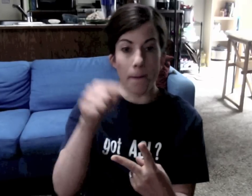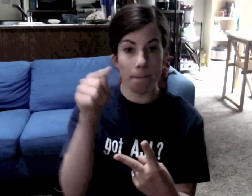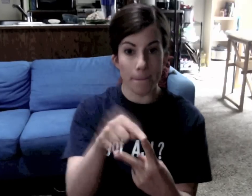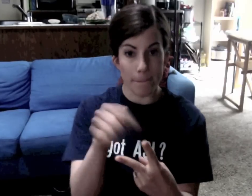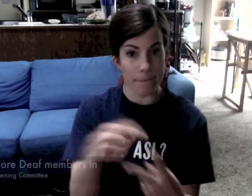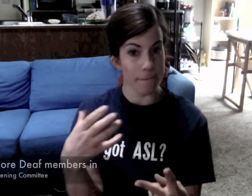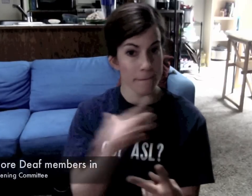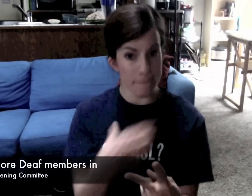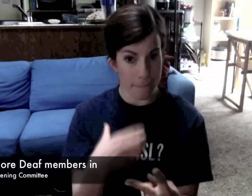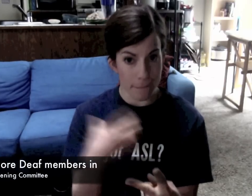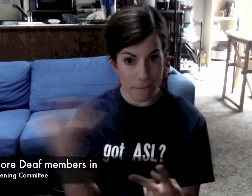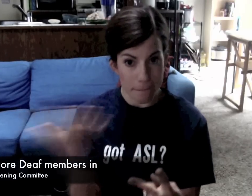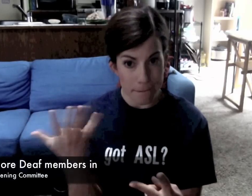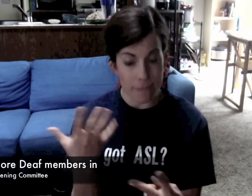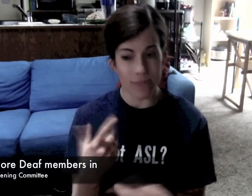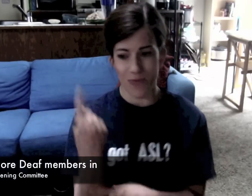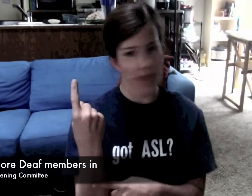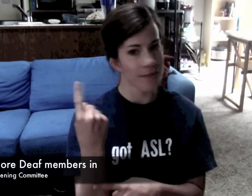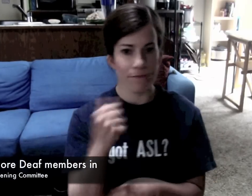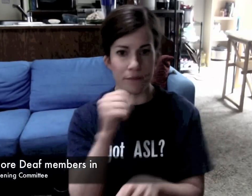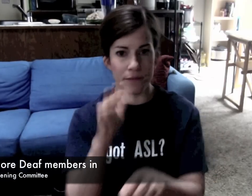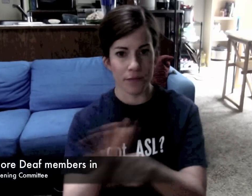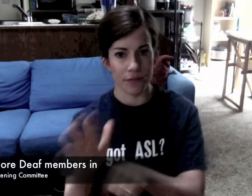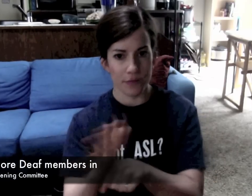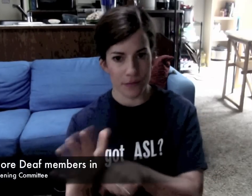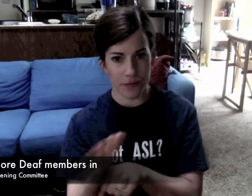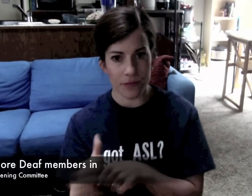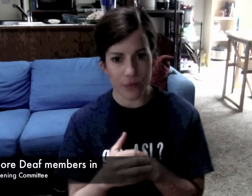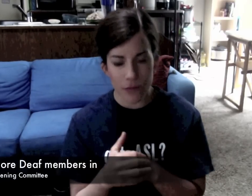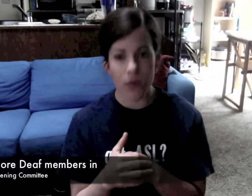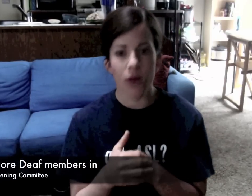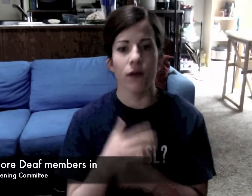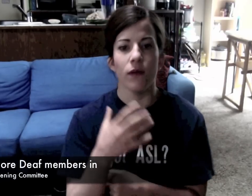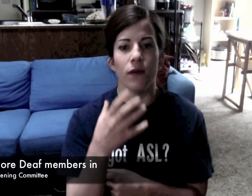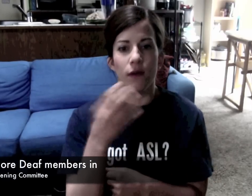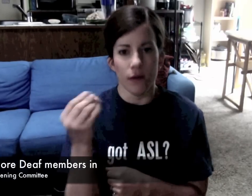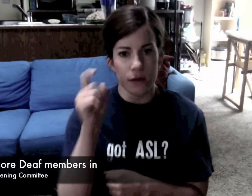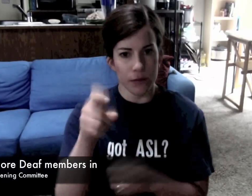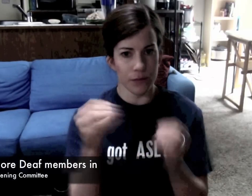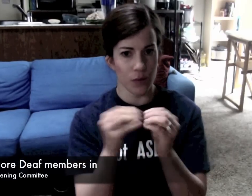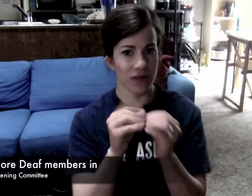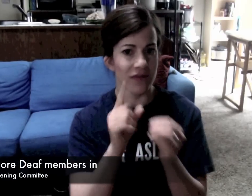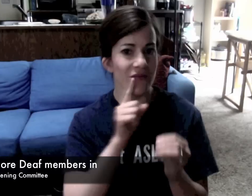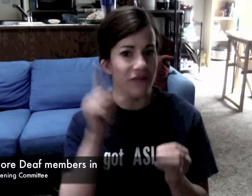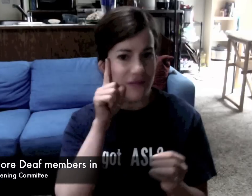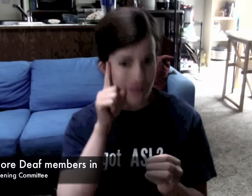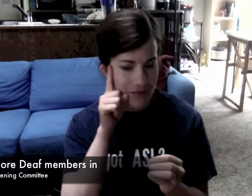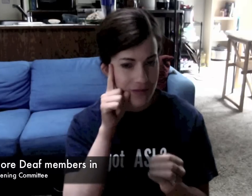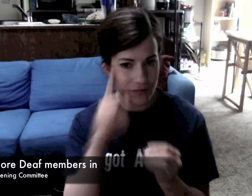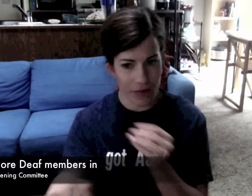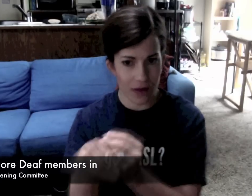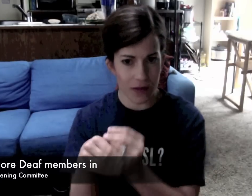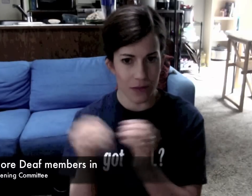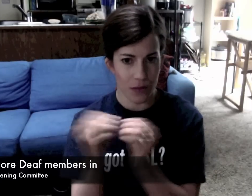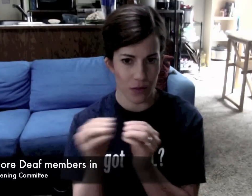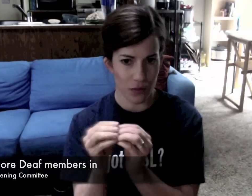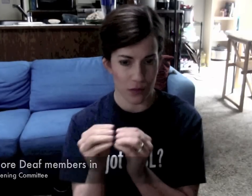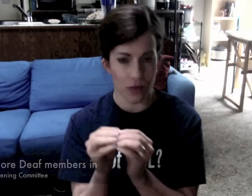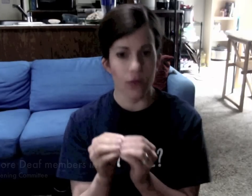The first complaint to make: One deaf member is not enough. We need more deaf members in the committee.